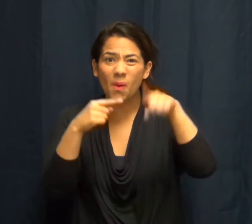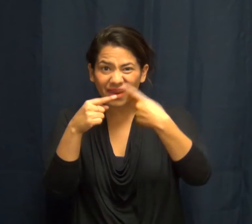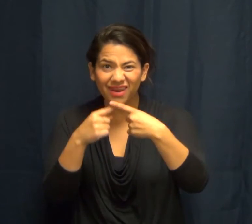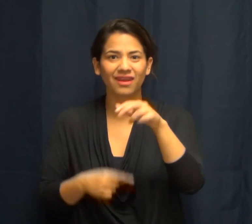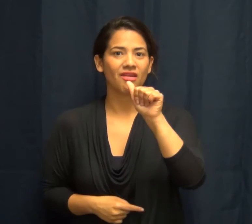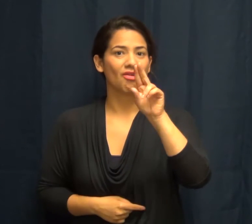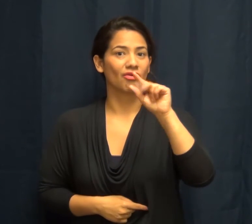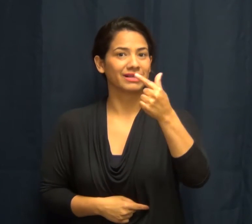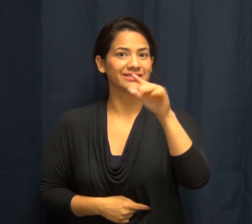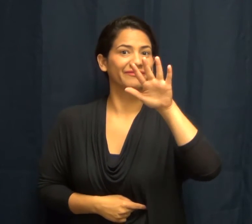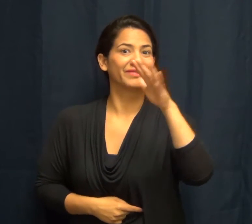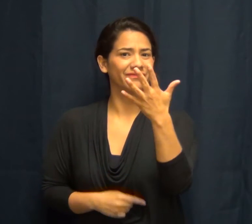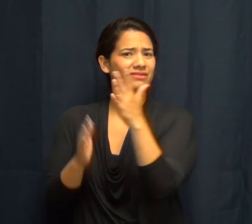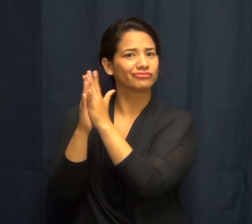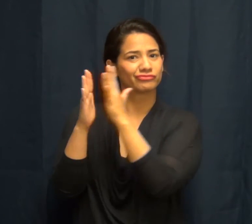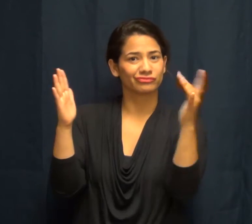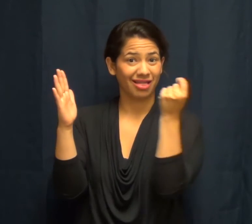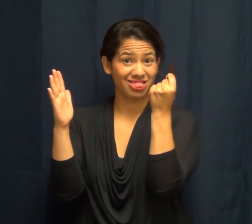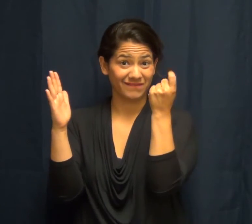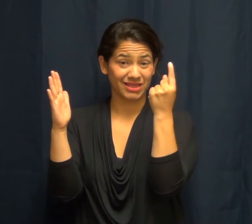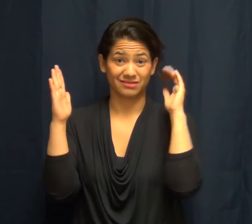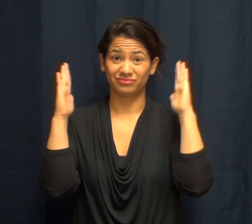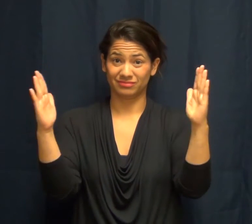When? Between August 5th and August 11th